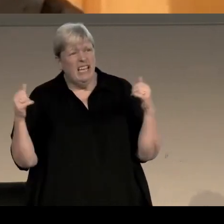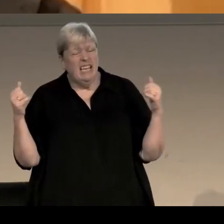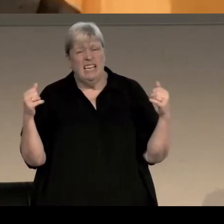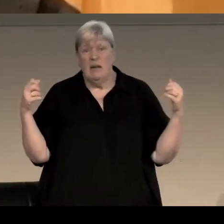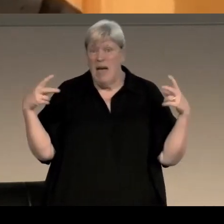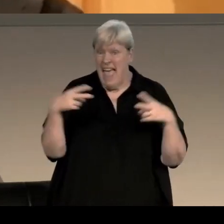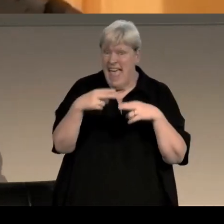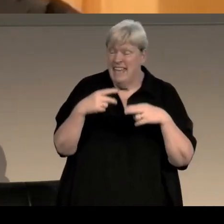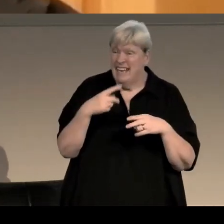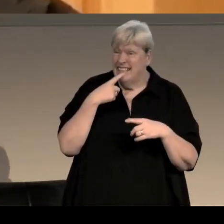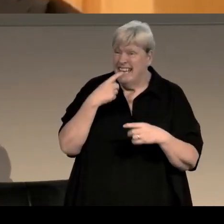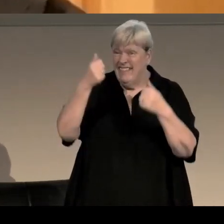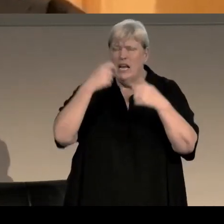"How are you doing, how's it going?" I'd say "I'm writing!"